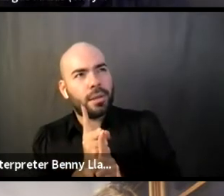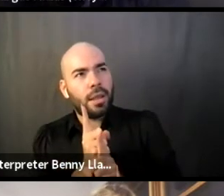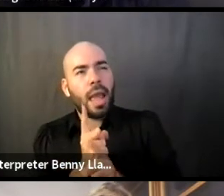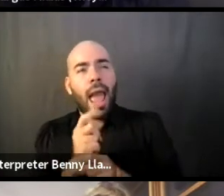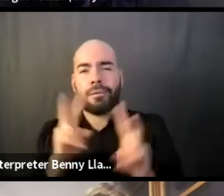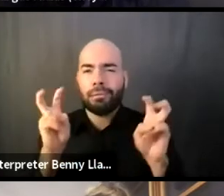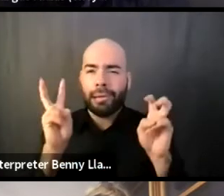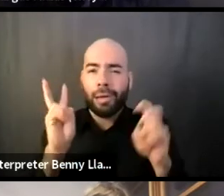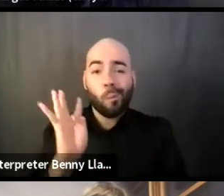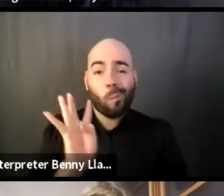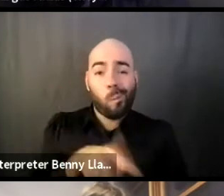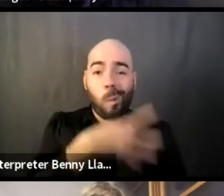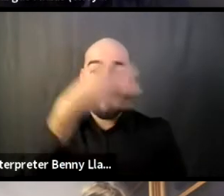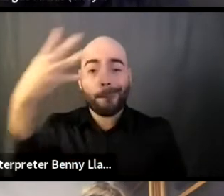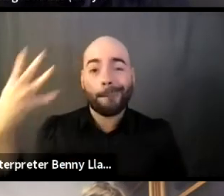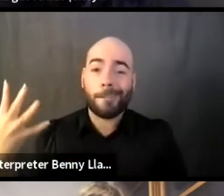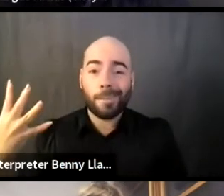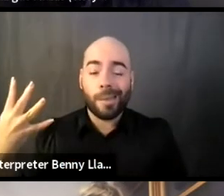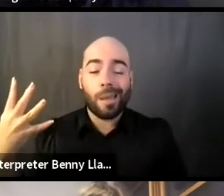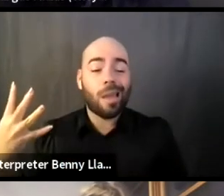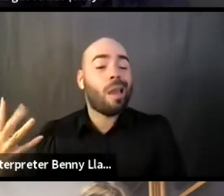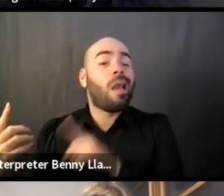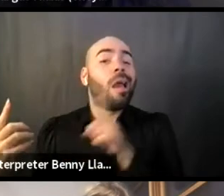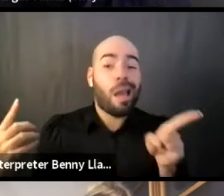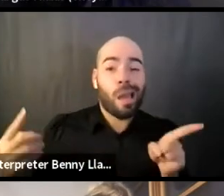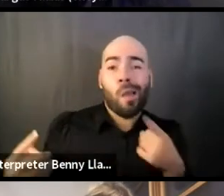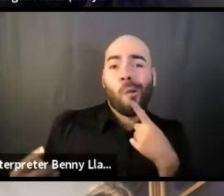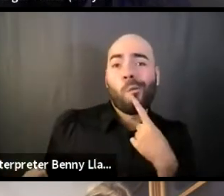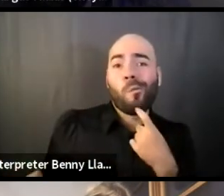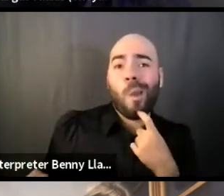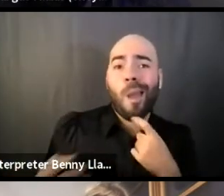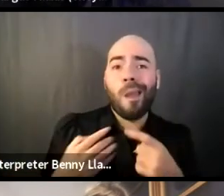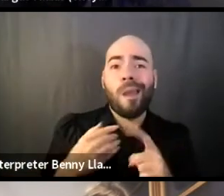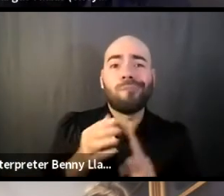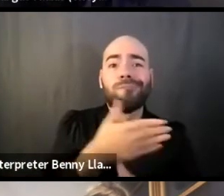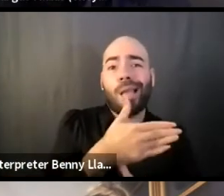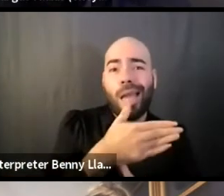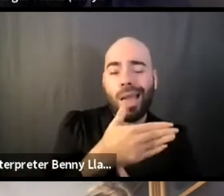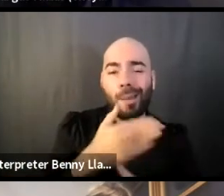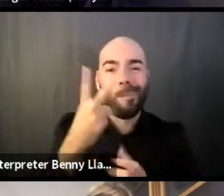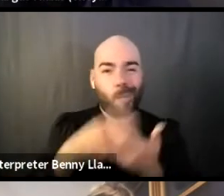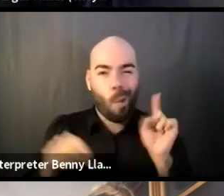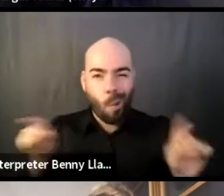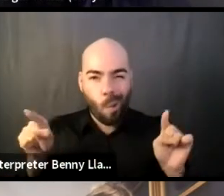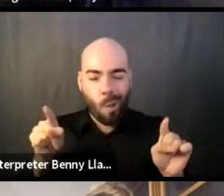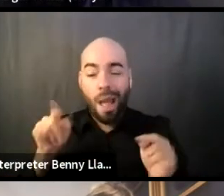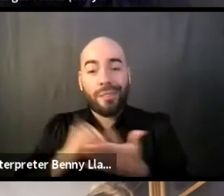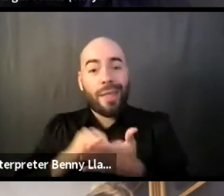in every opportunity to build, right? And so I kinda wanna, like, if anyone is really interested